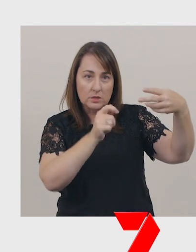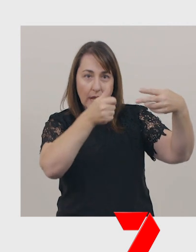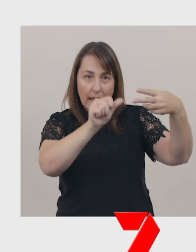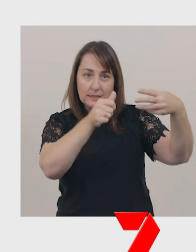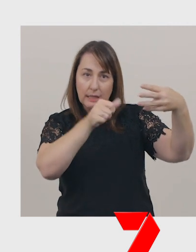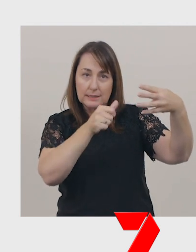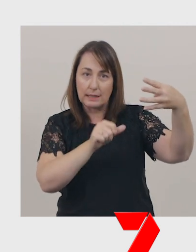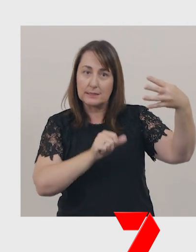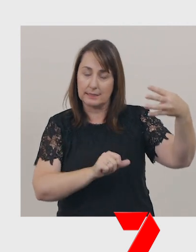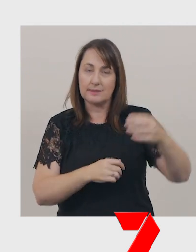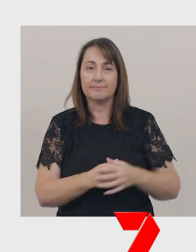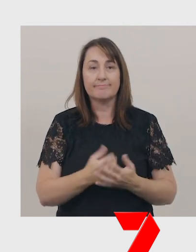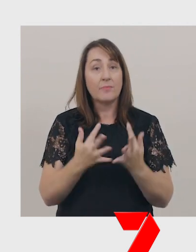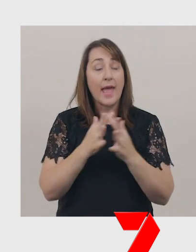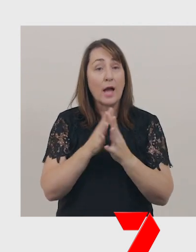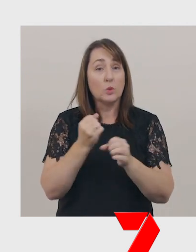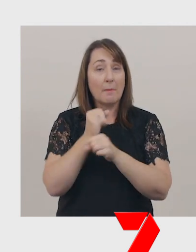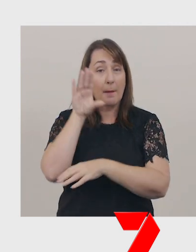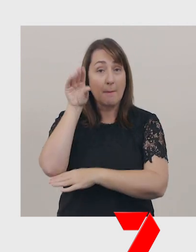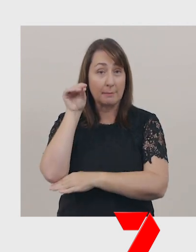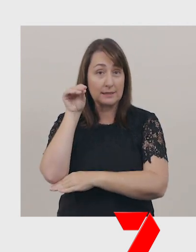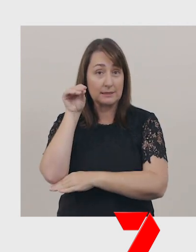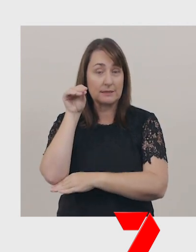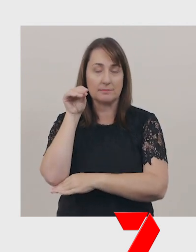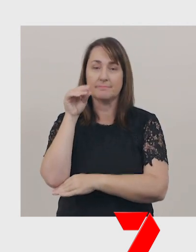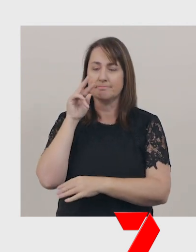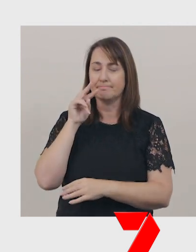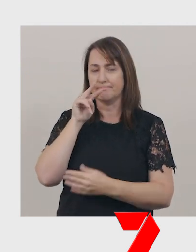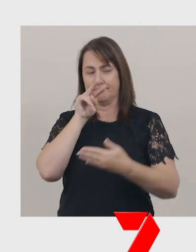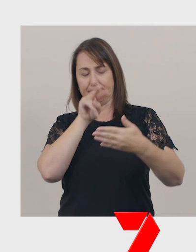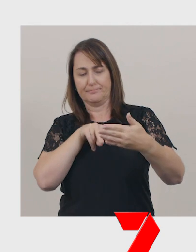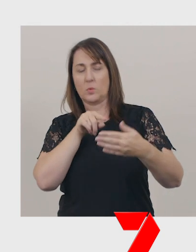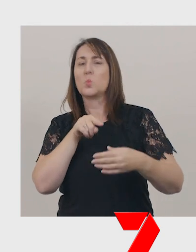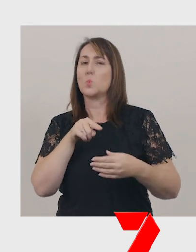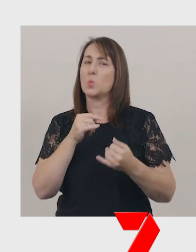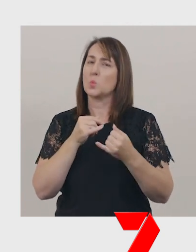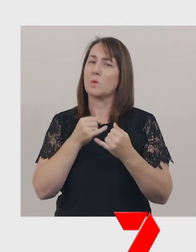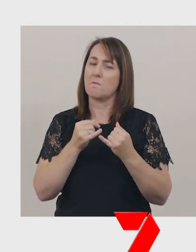To make a warthog puppet, I can see I will need very specific materials.